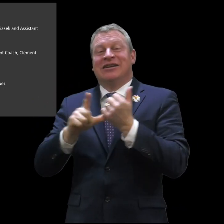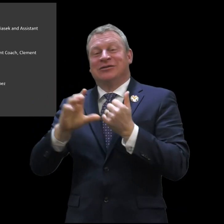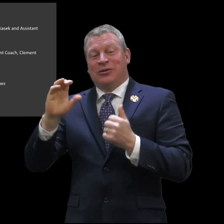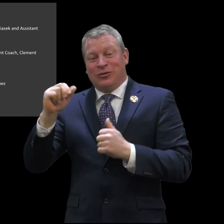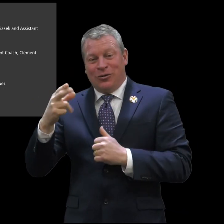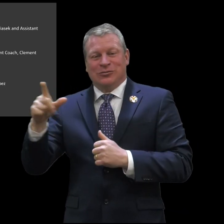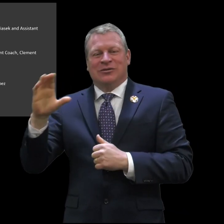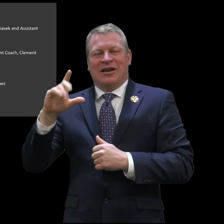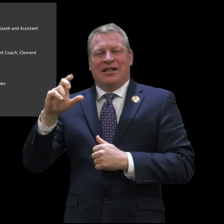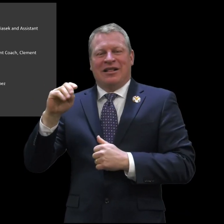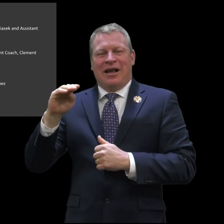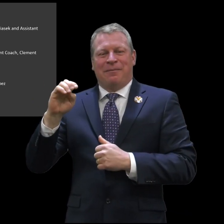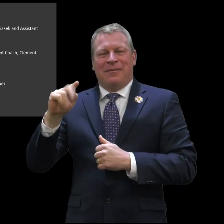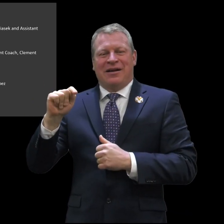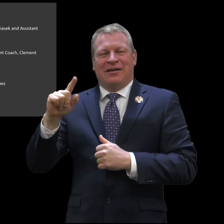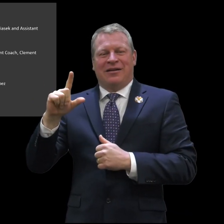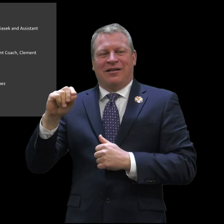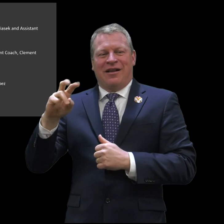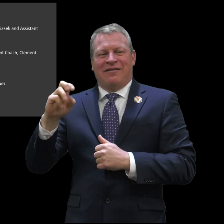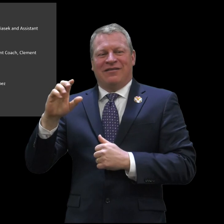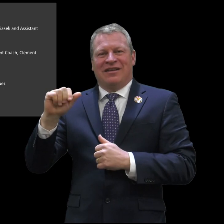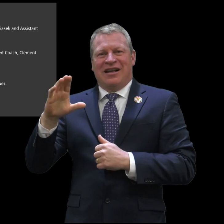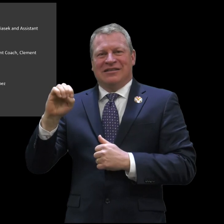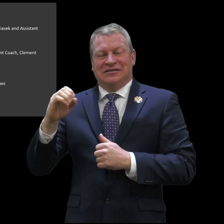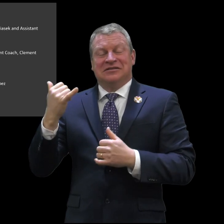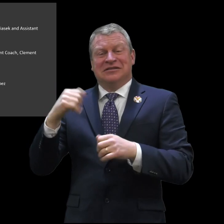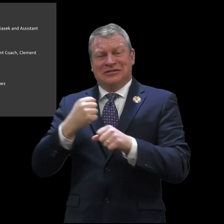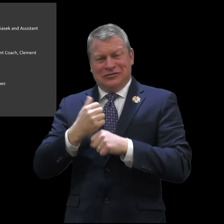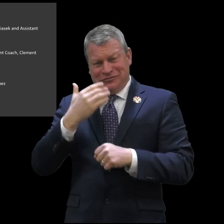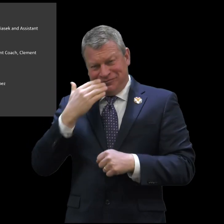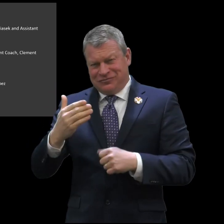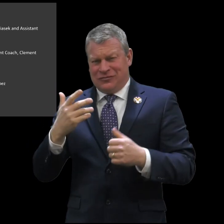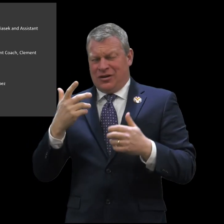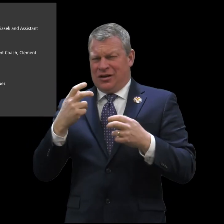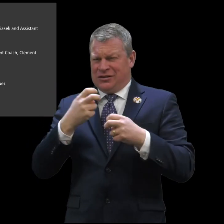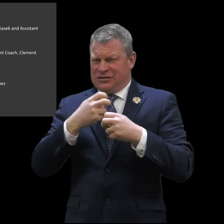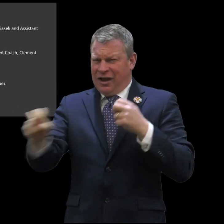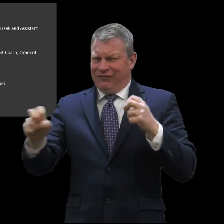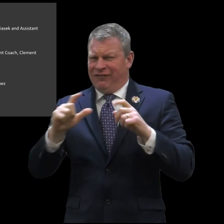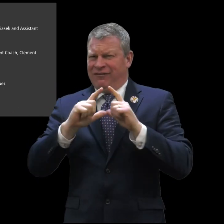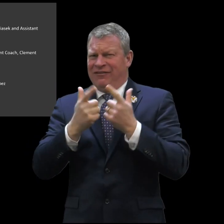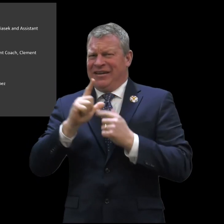Brooks and assistant coach Clement Lovelace this year they did well and it